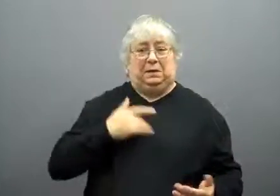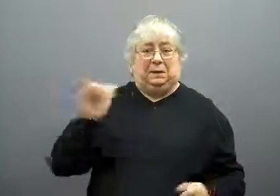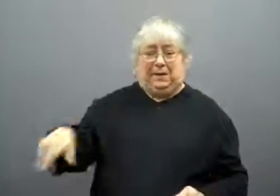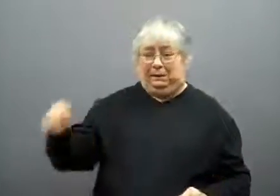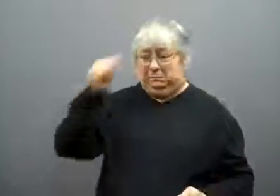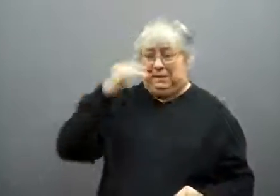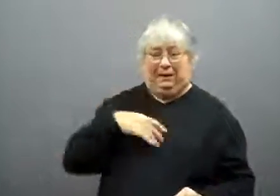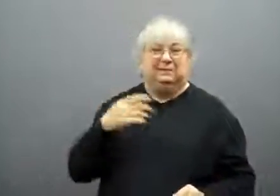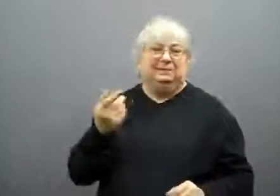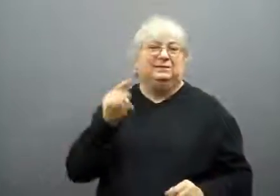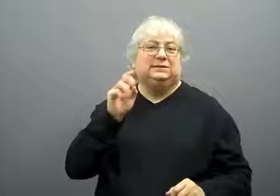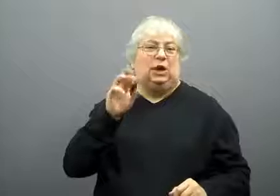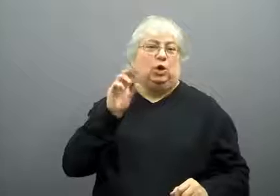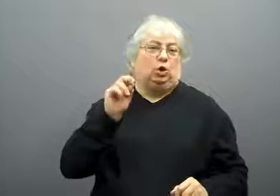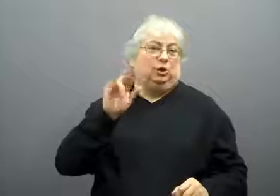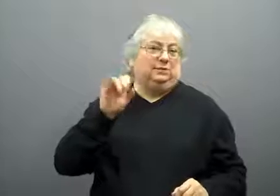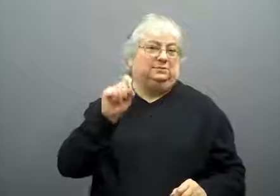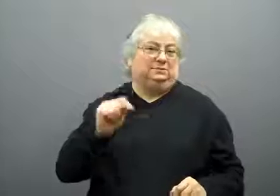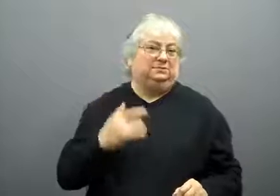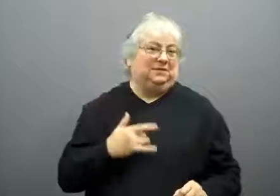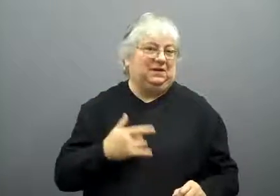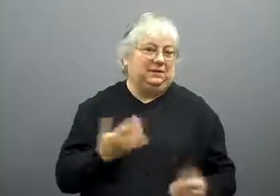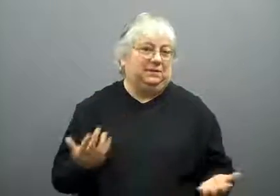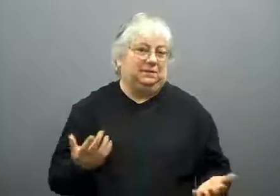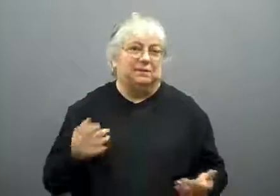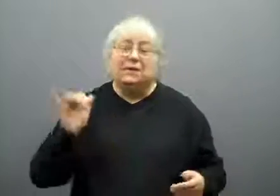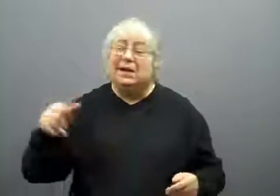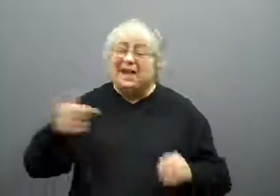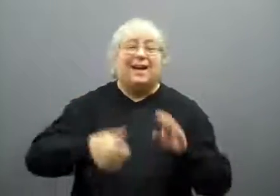It's believed the bomber was a terrorist.